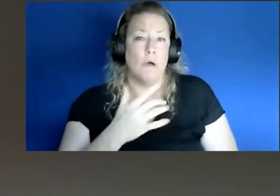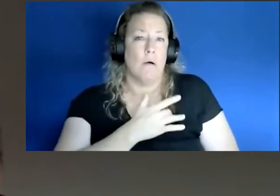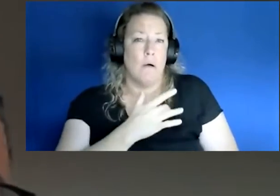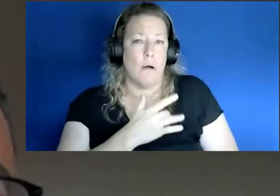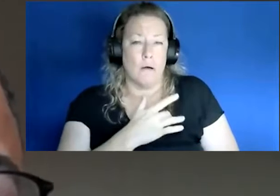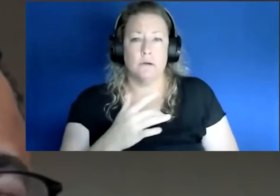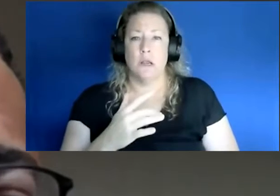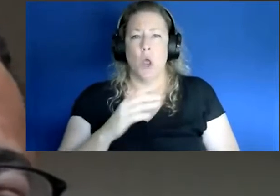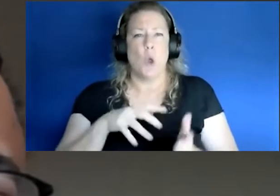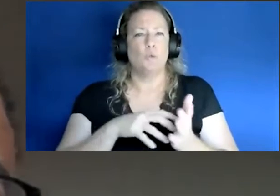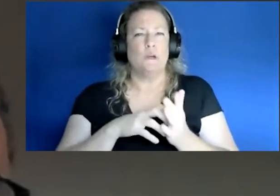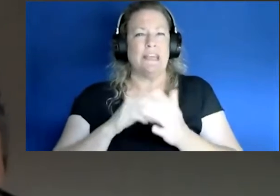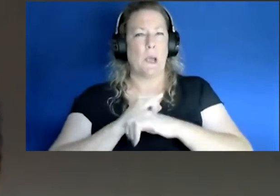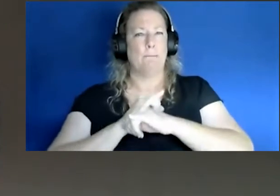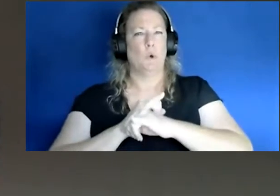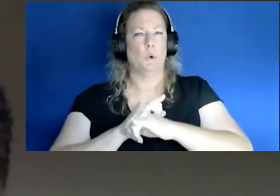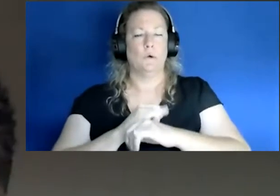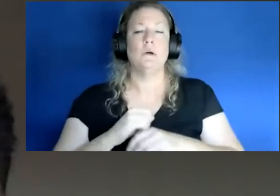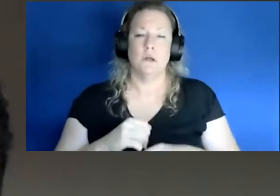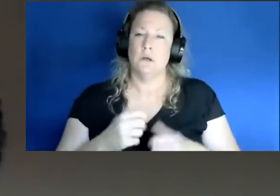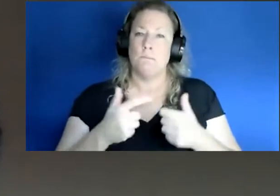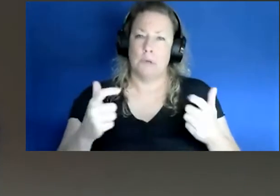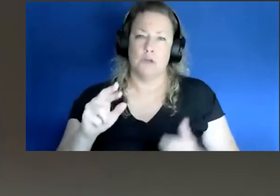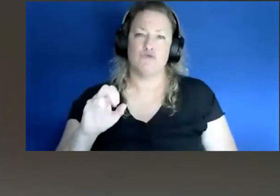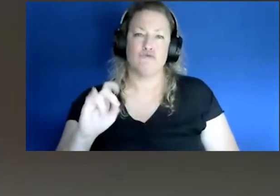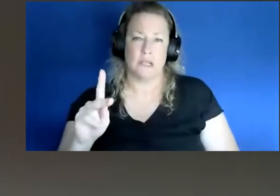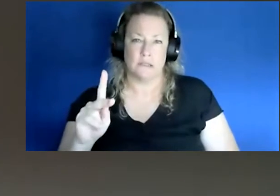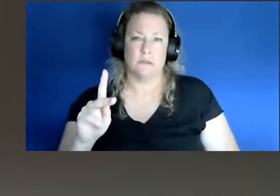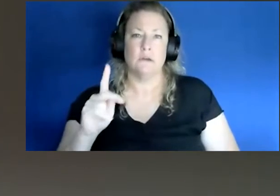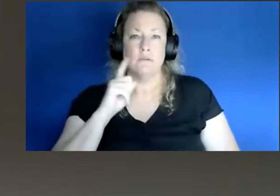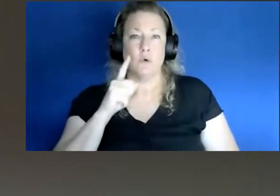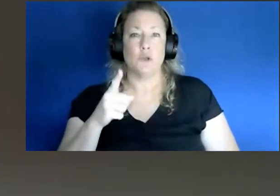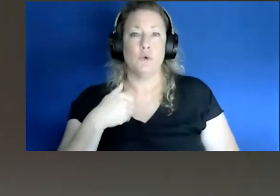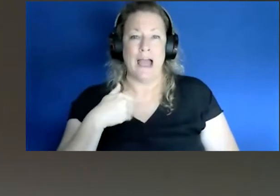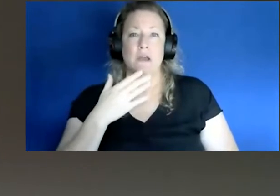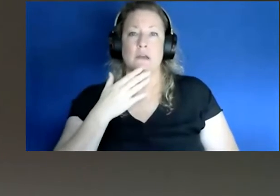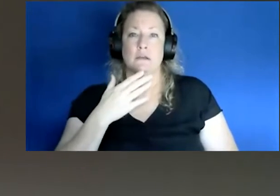system, of course those are all major risk factors to having a possible bad outcome with COVID.